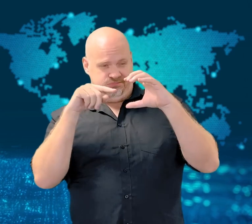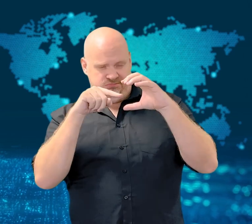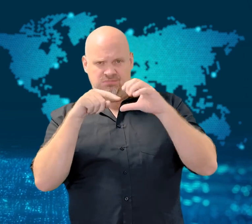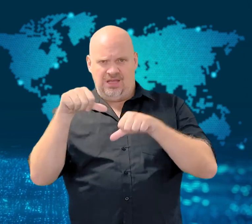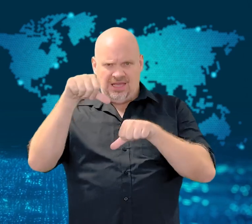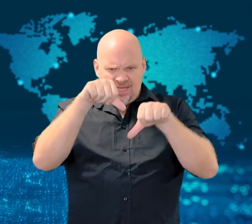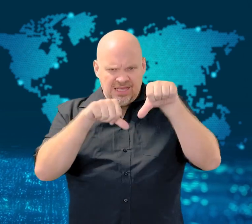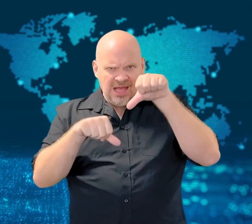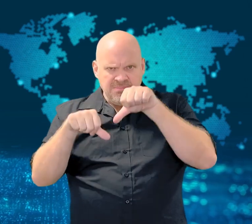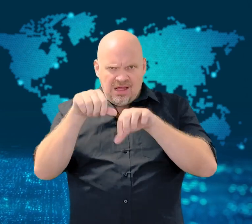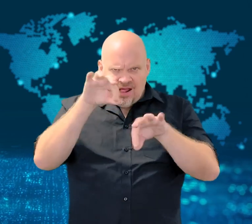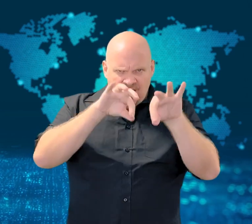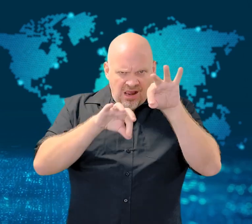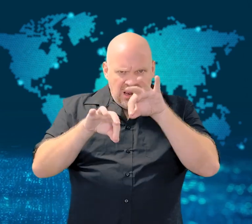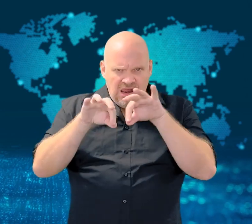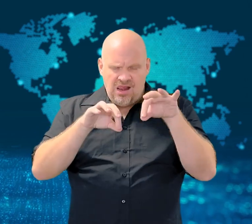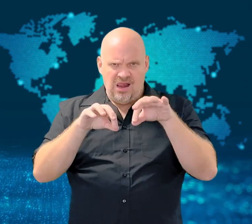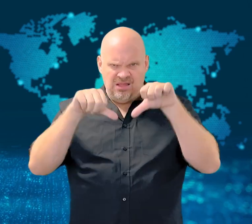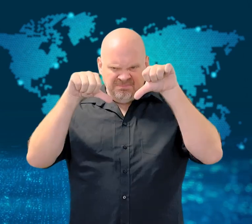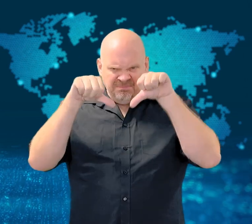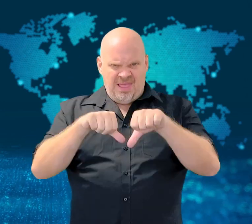for the environment.